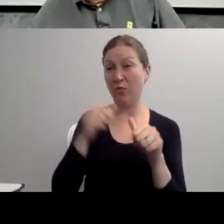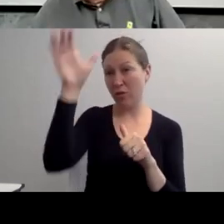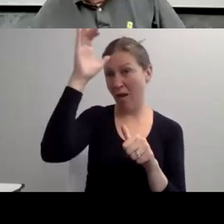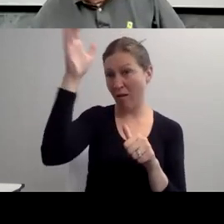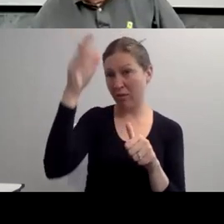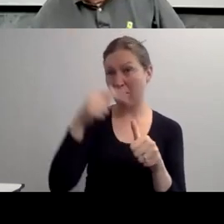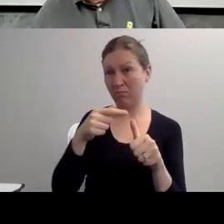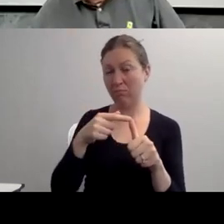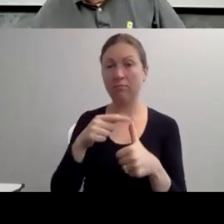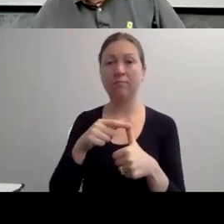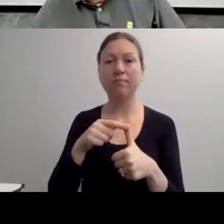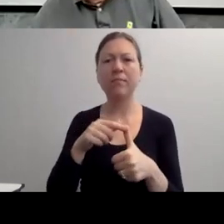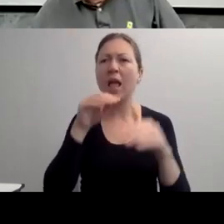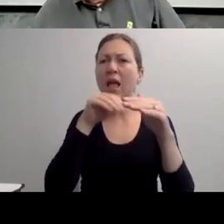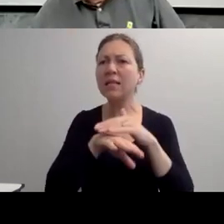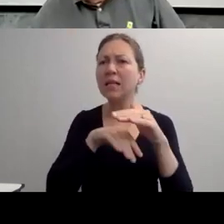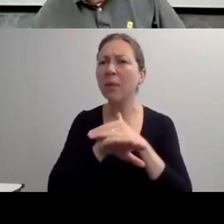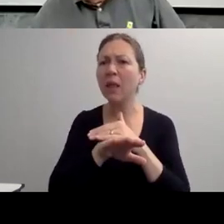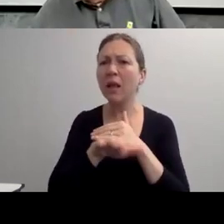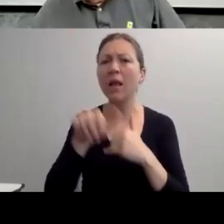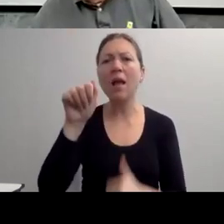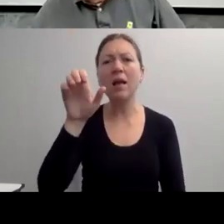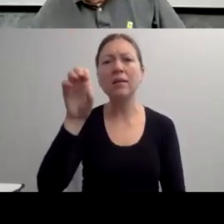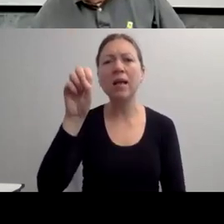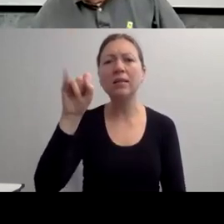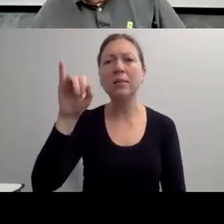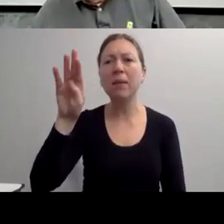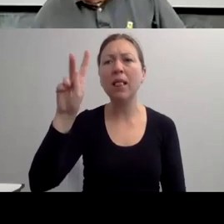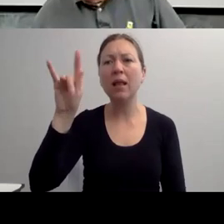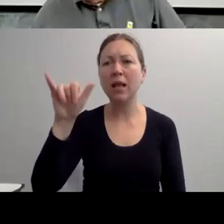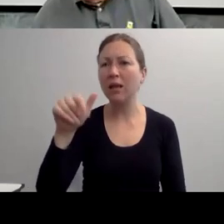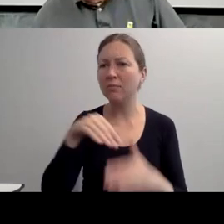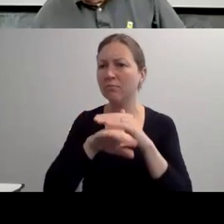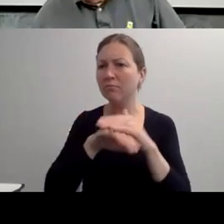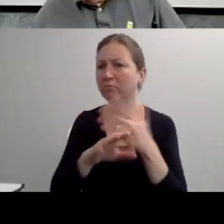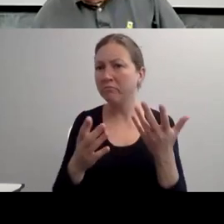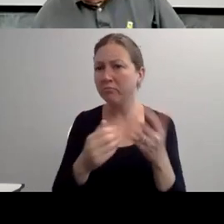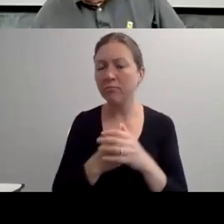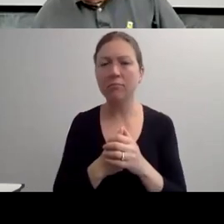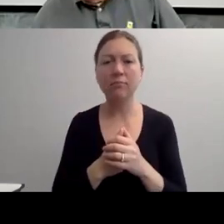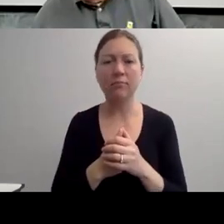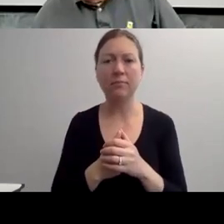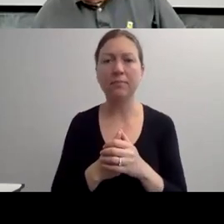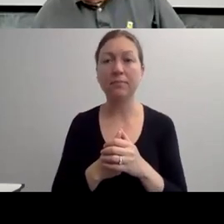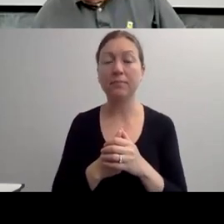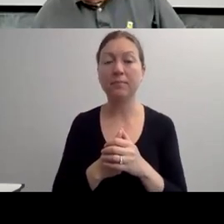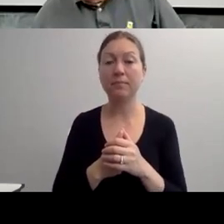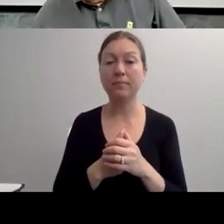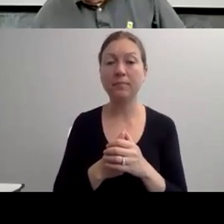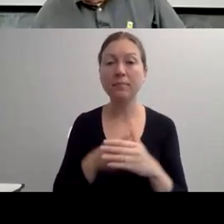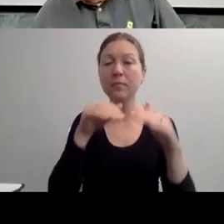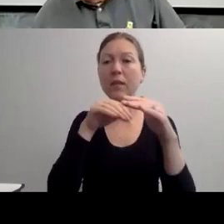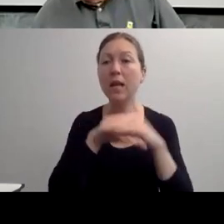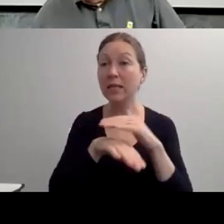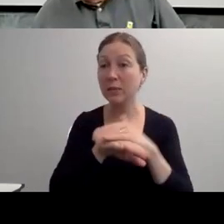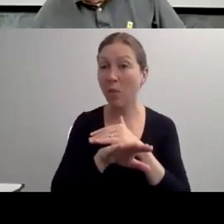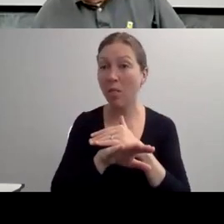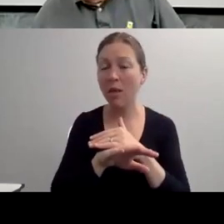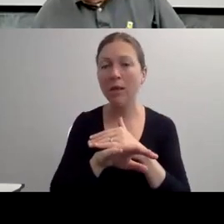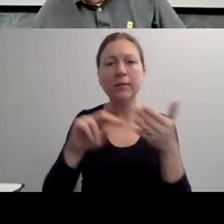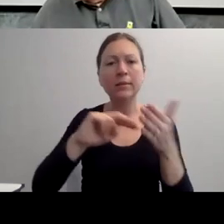"SO THROUGH THIS PROCESS, INDIVIDUALS AND GROUPS ADVOCATE AND THEY CAN COMMUNICATE THEIR